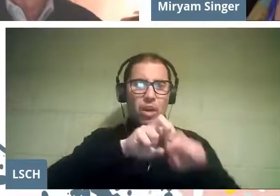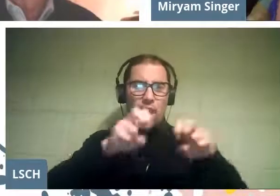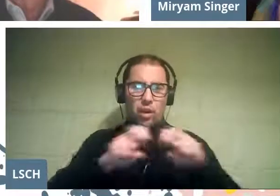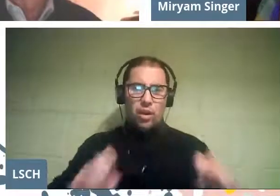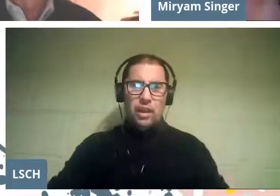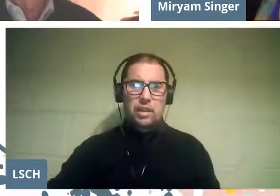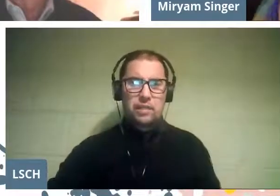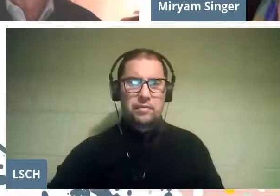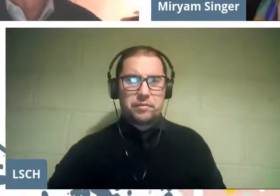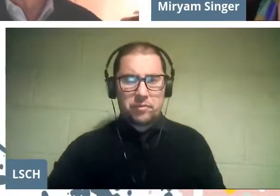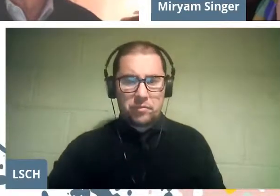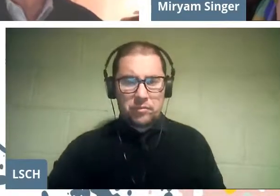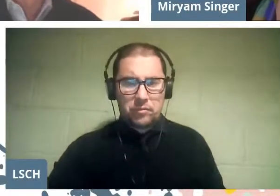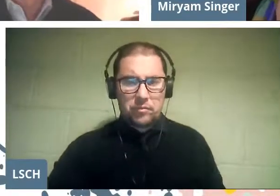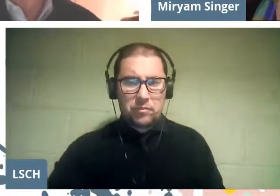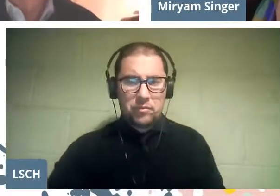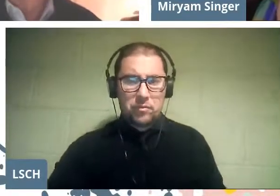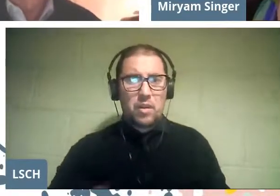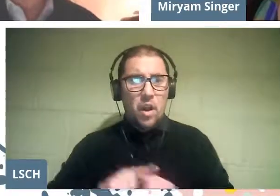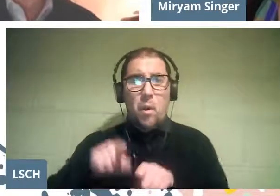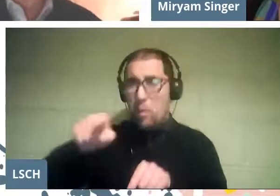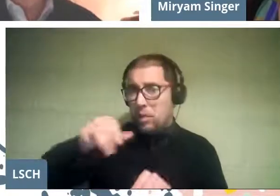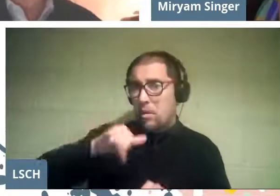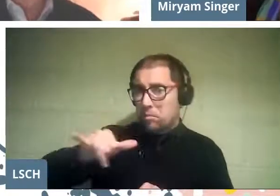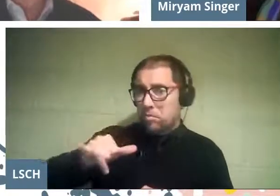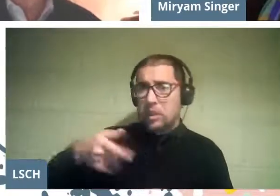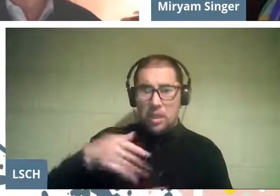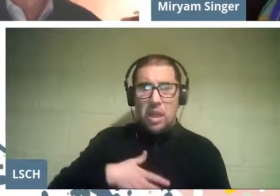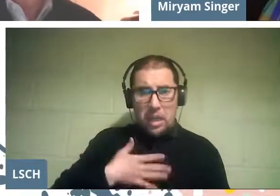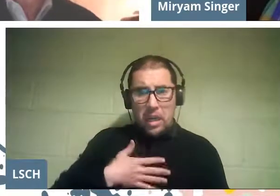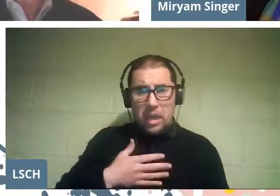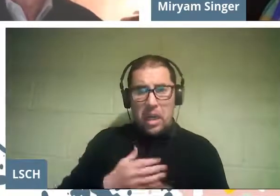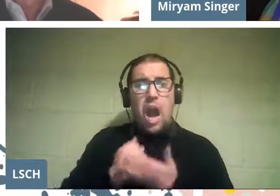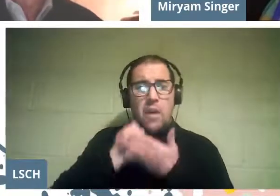like you, master, who would be willing to collaborate